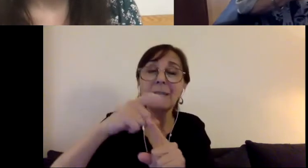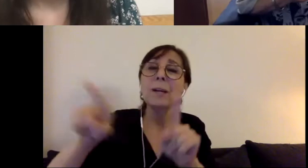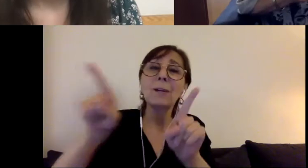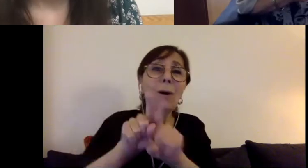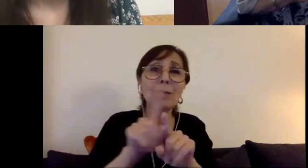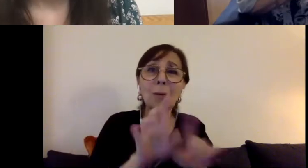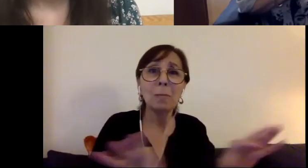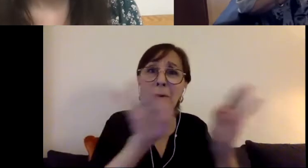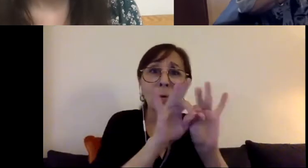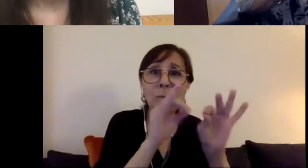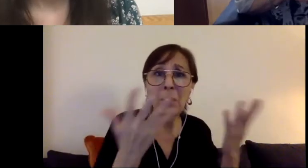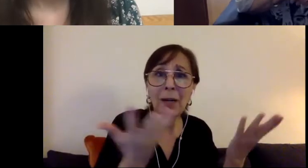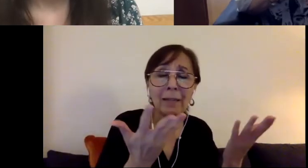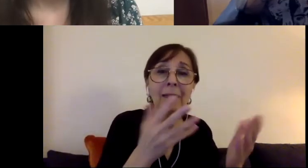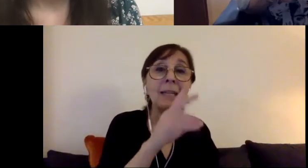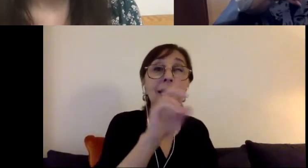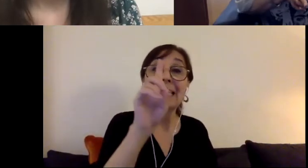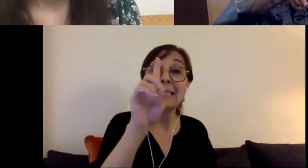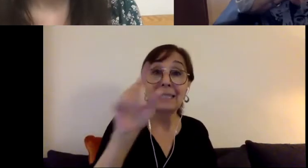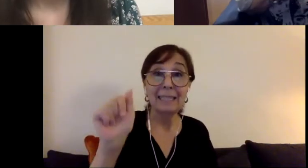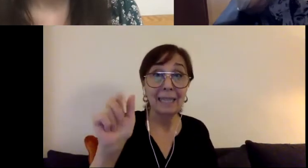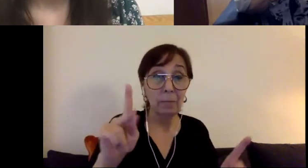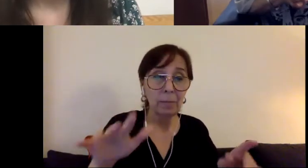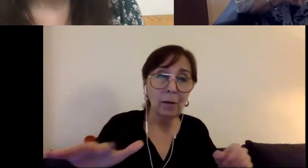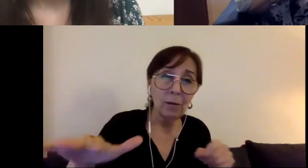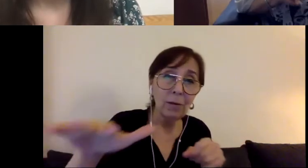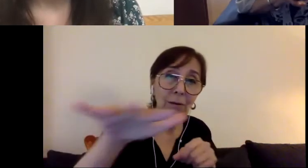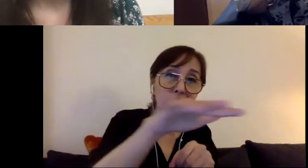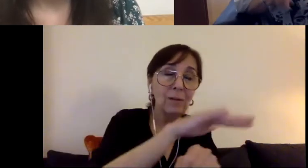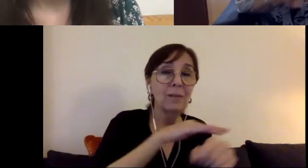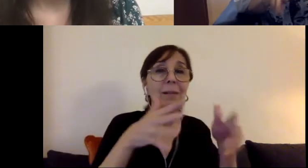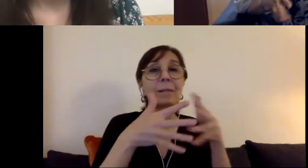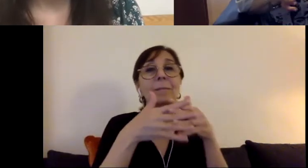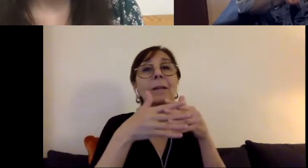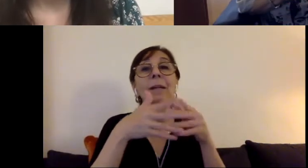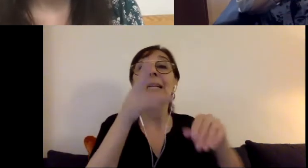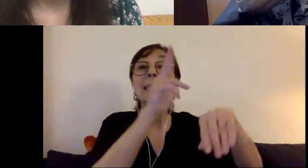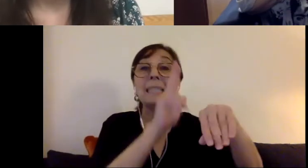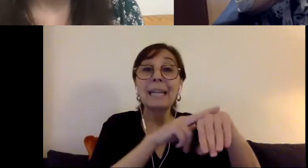people around the United States at the local, state, and national level we're